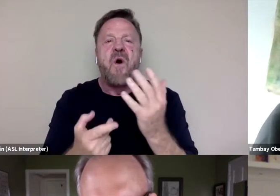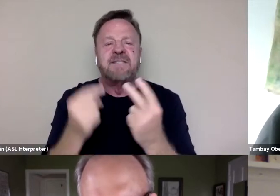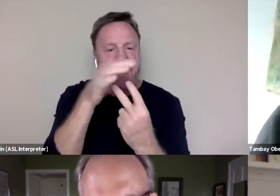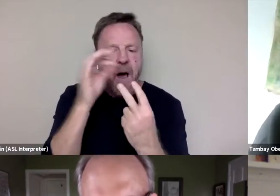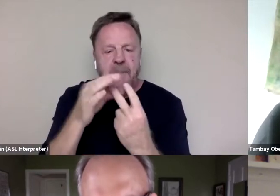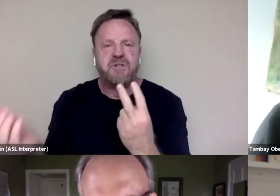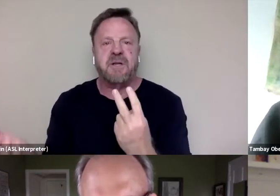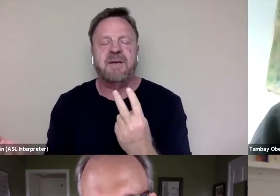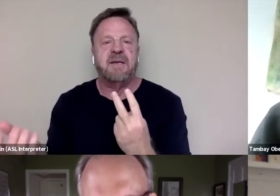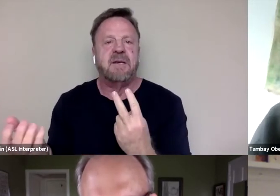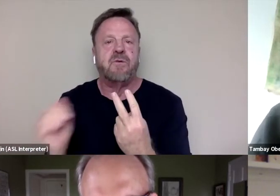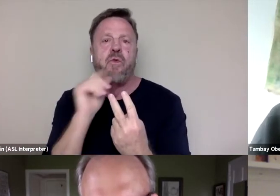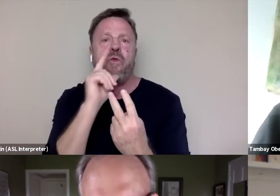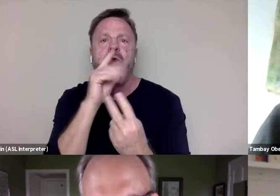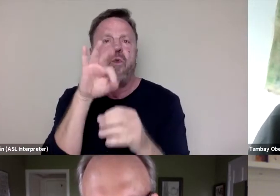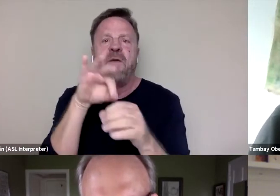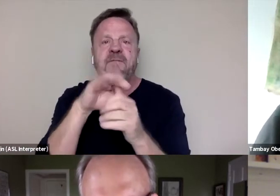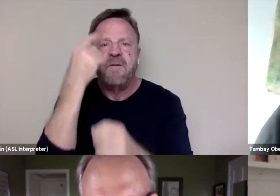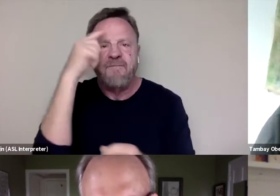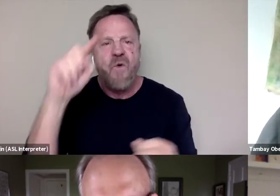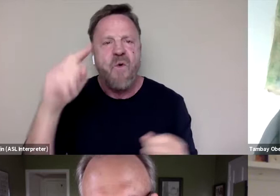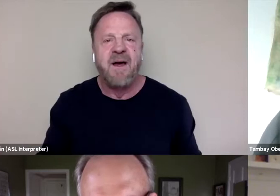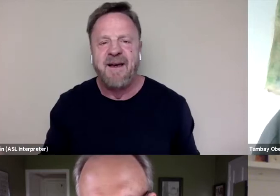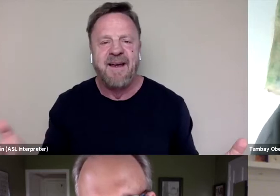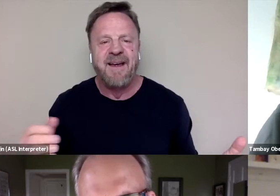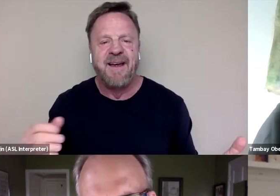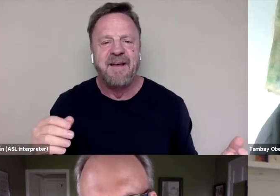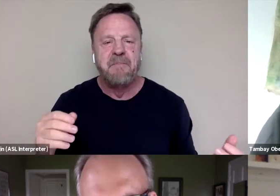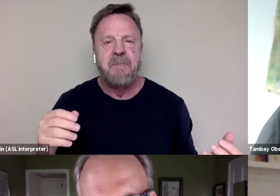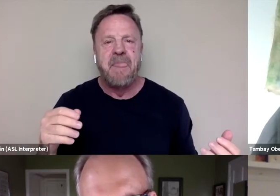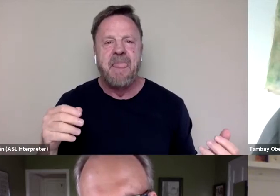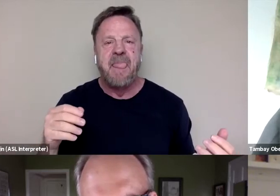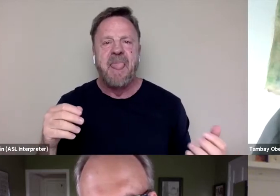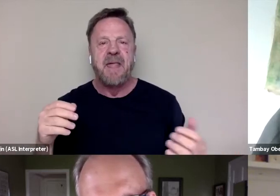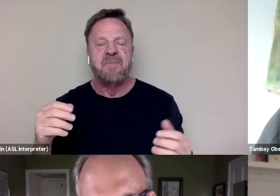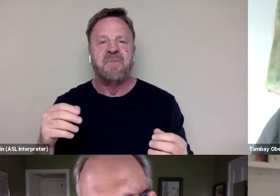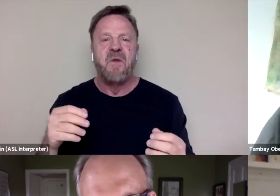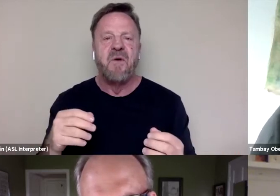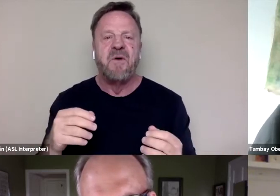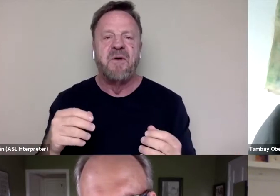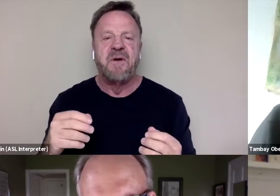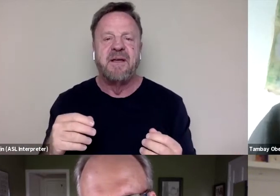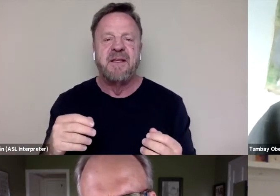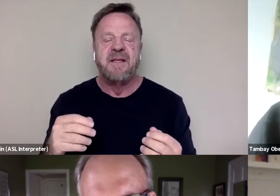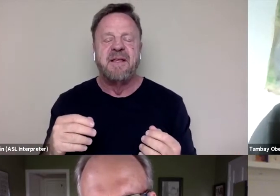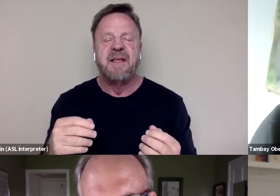I mean, who do we vote for? Biden-- Well-- Go ahead. I'm sorry, go ahead.